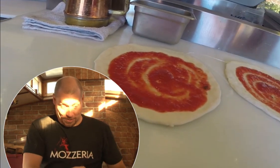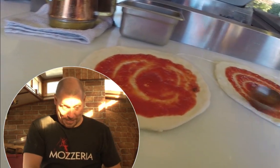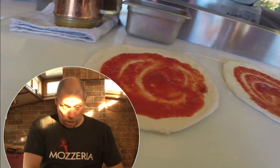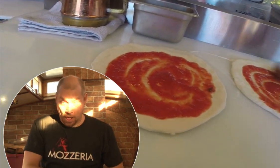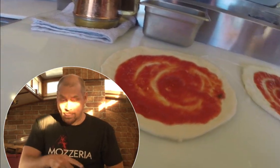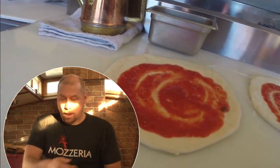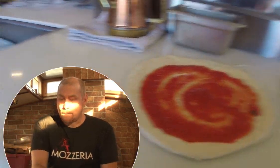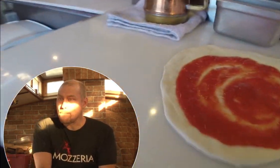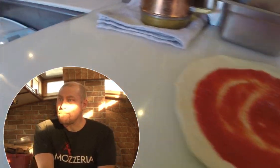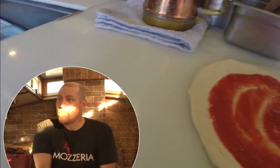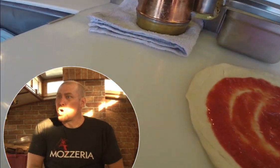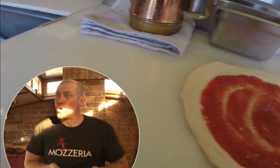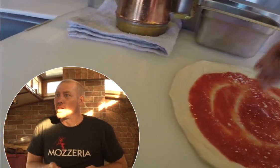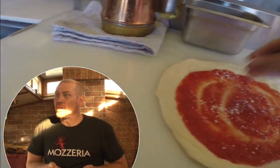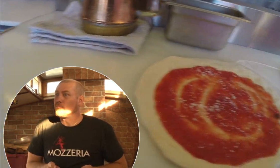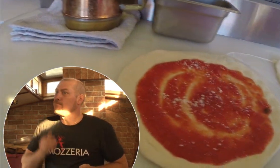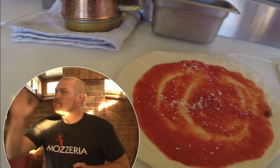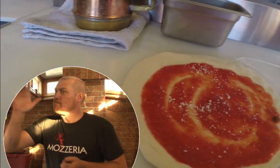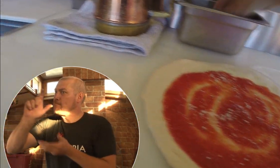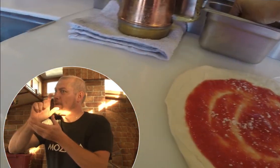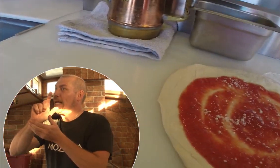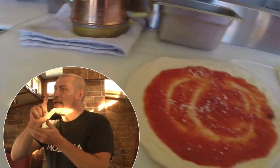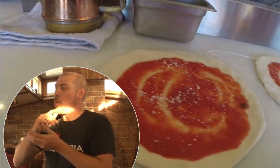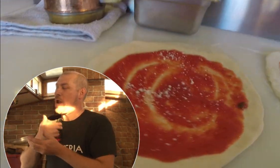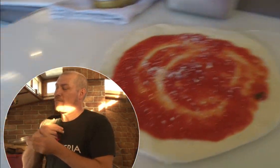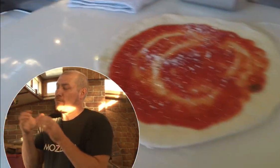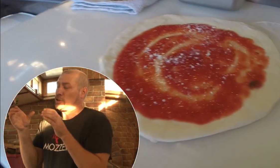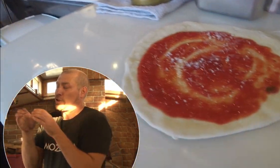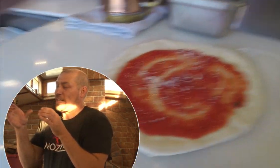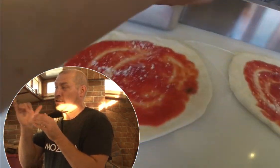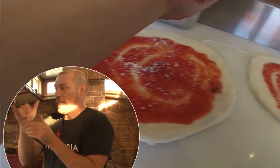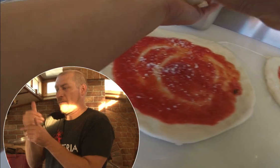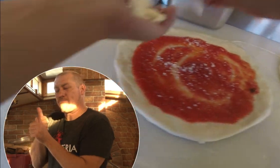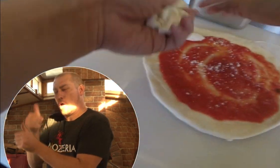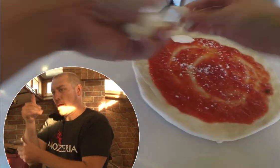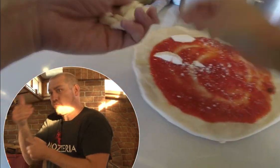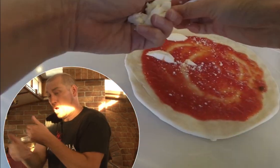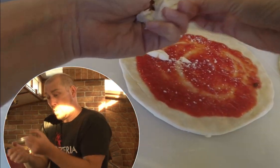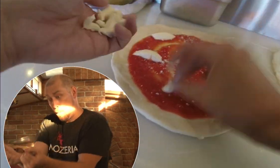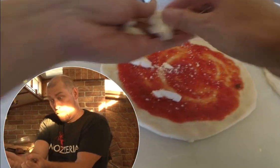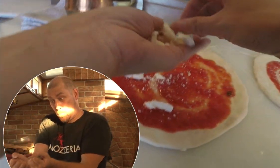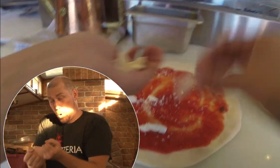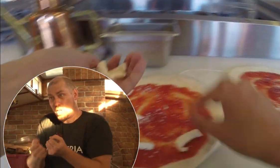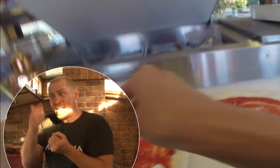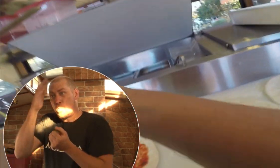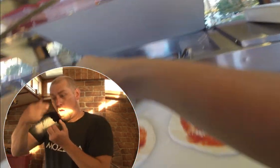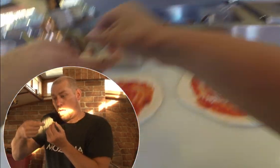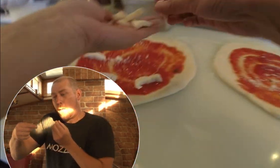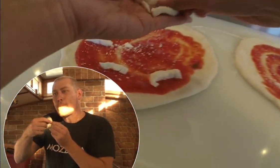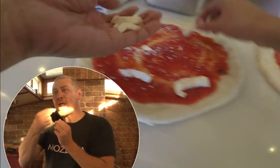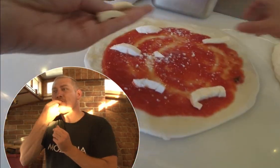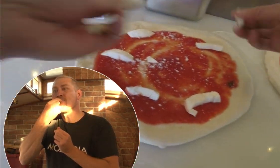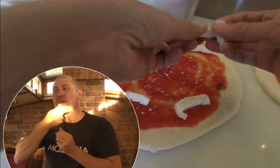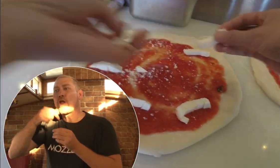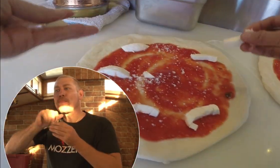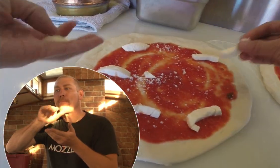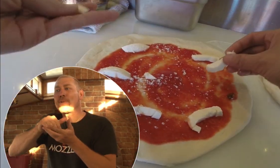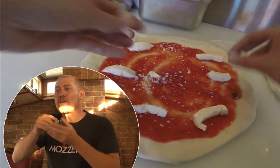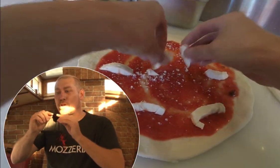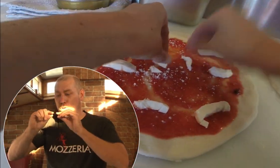We have to stretch on the surface ground, then pull it onto the puller. We are certified so we make sure to follow that specific process.